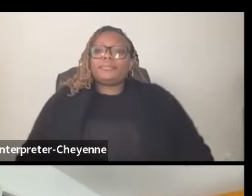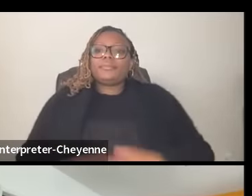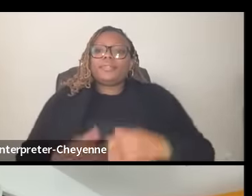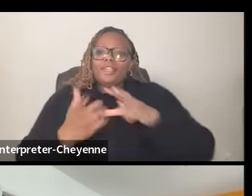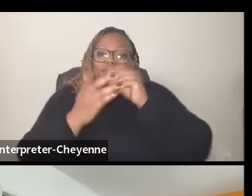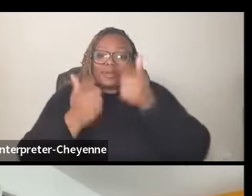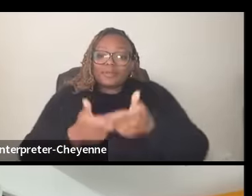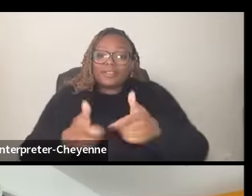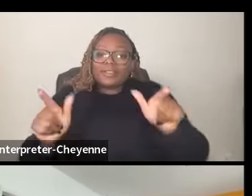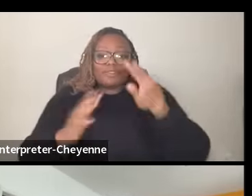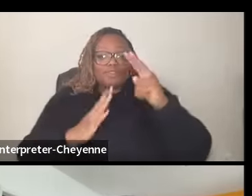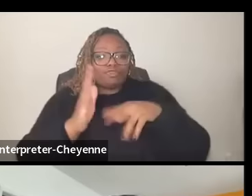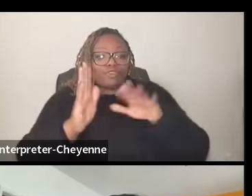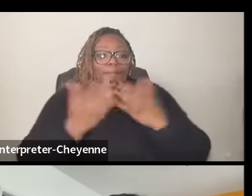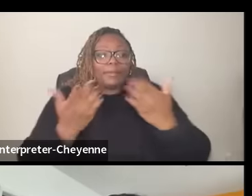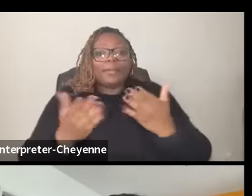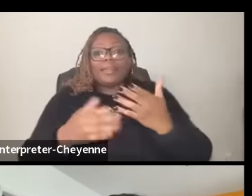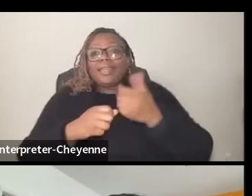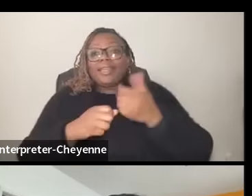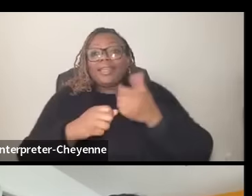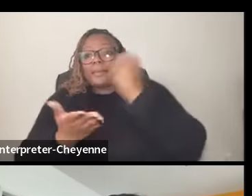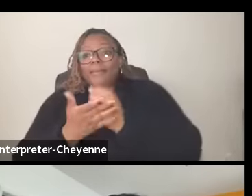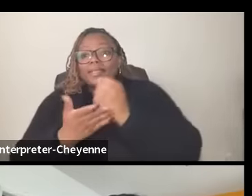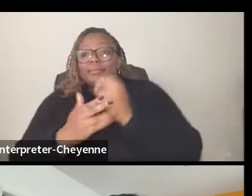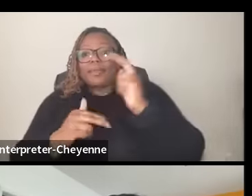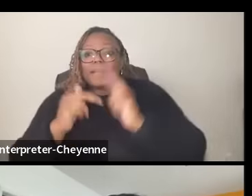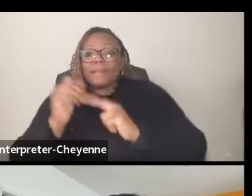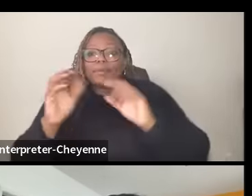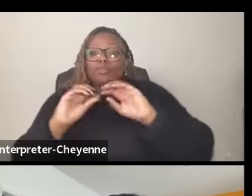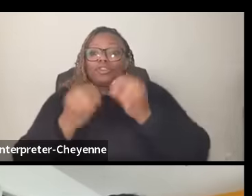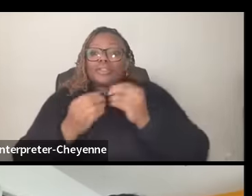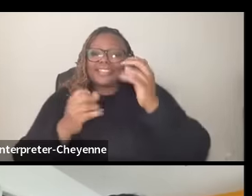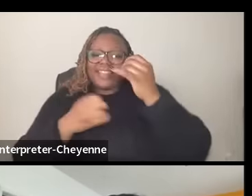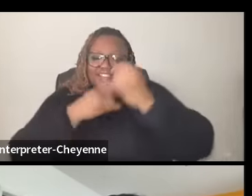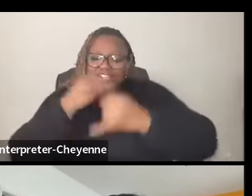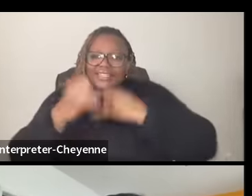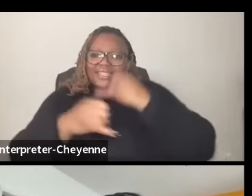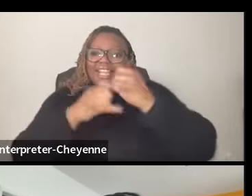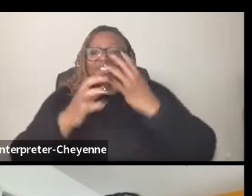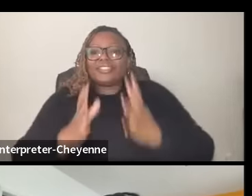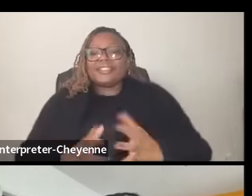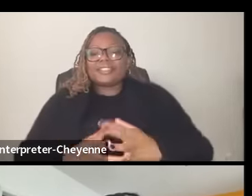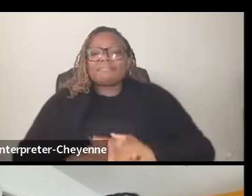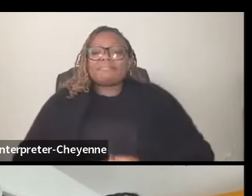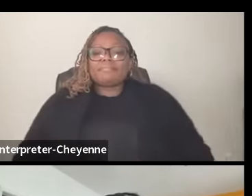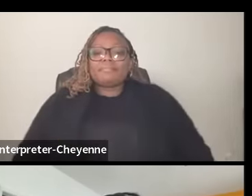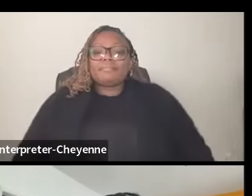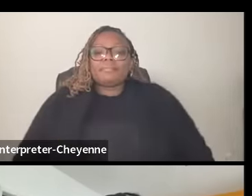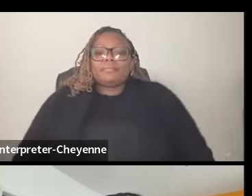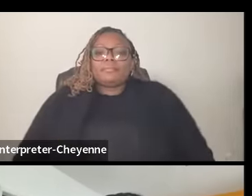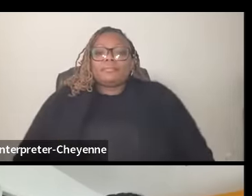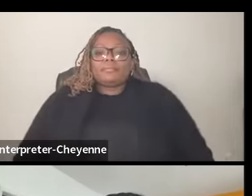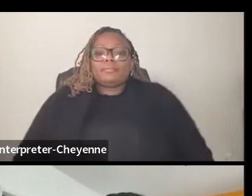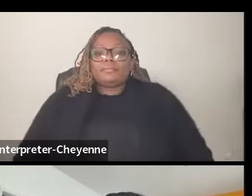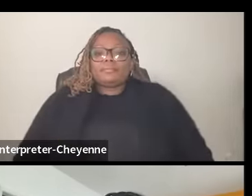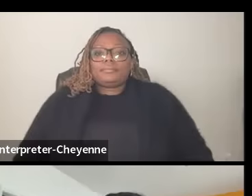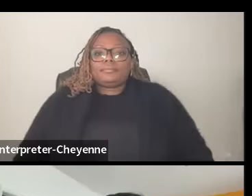some books get a passport and build organizations that are internationalist that that hey that that